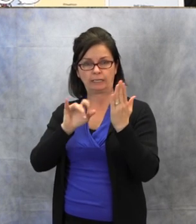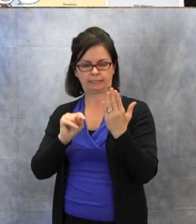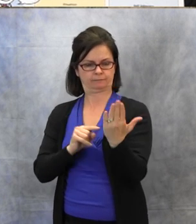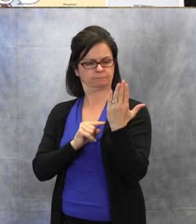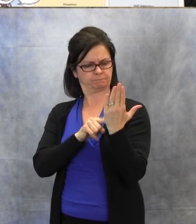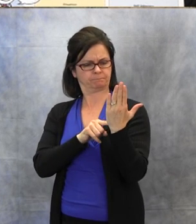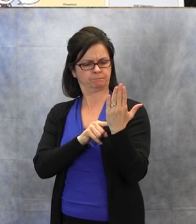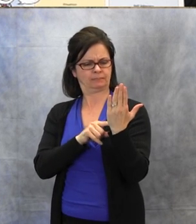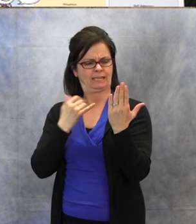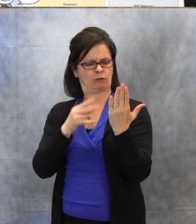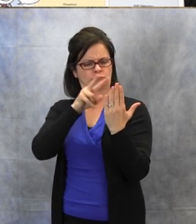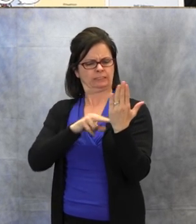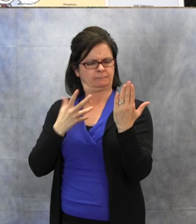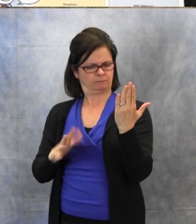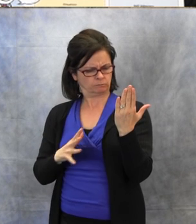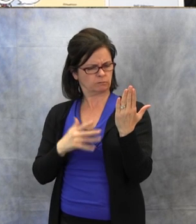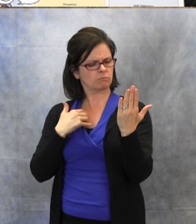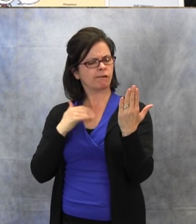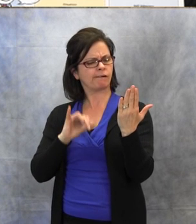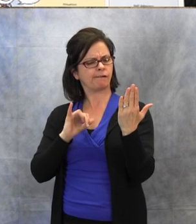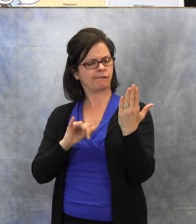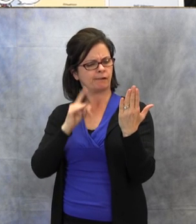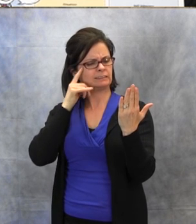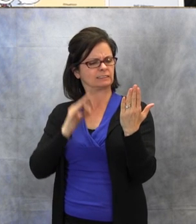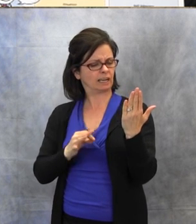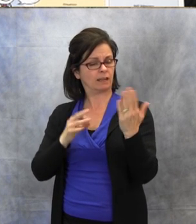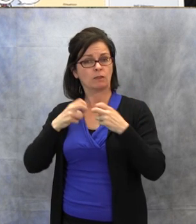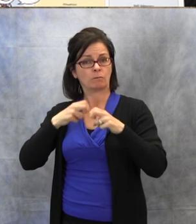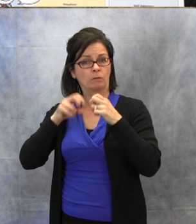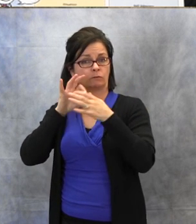Is the problem due to the environment? They would put it there.